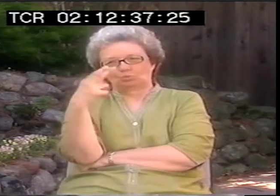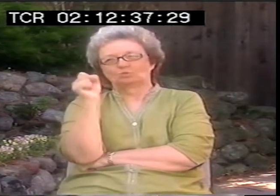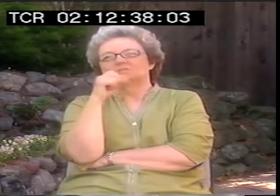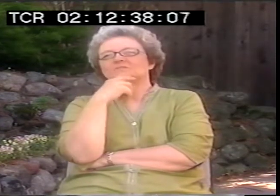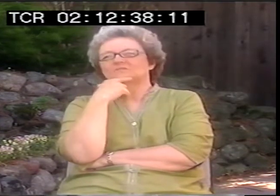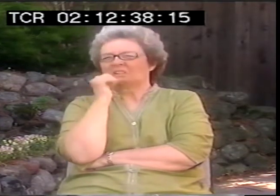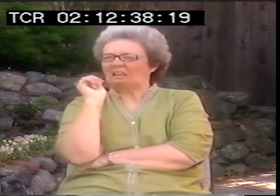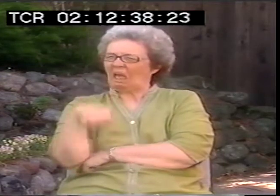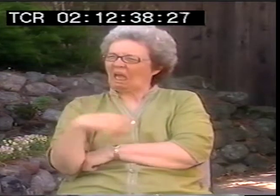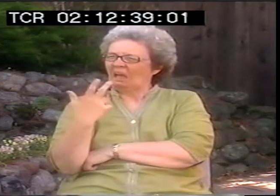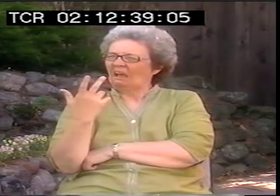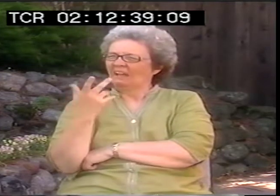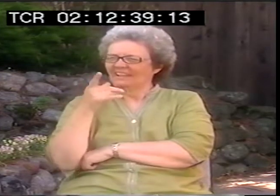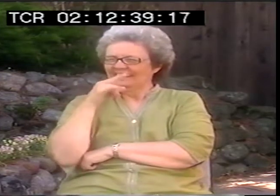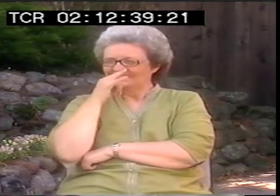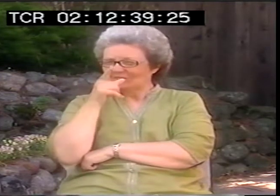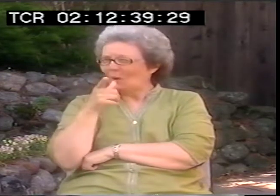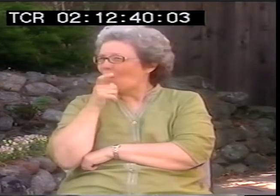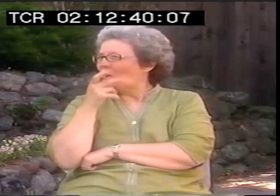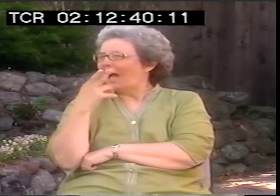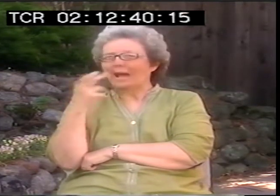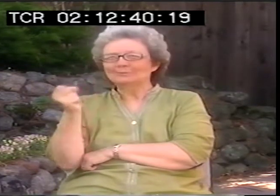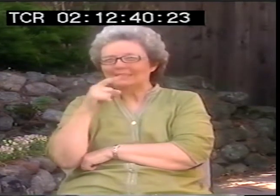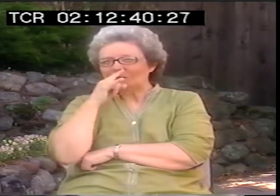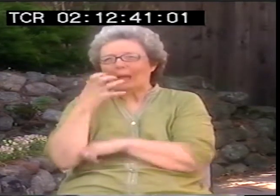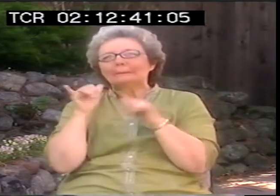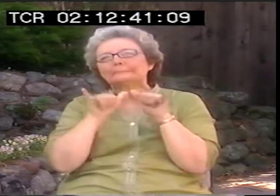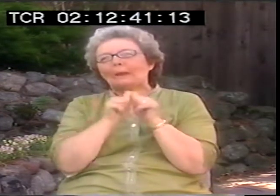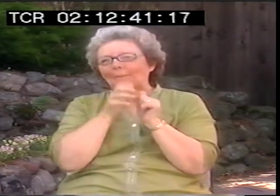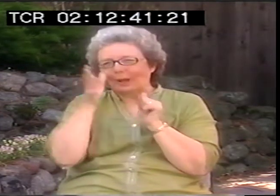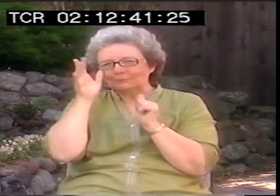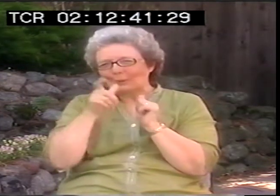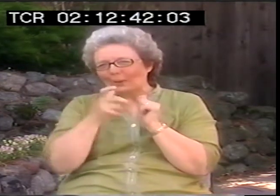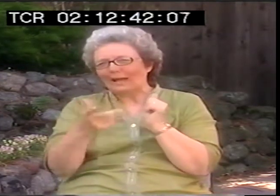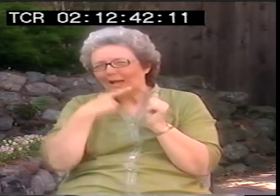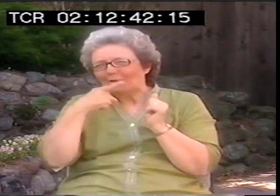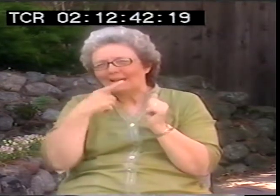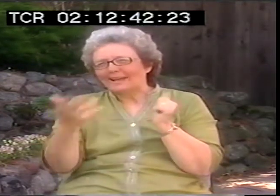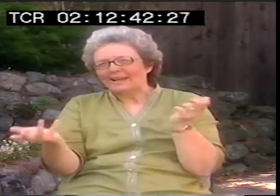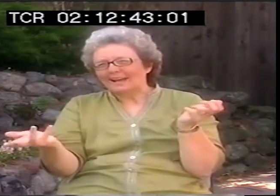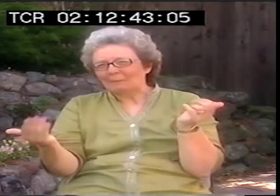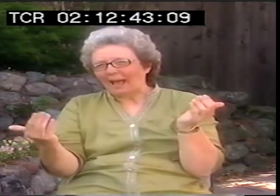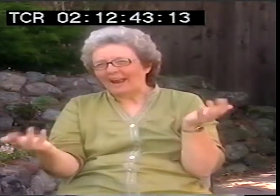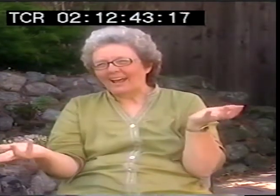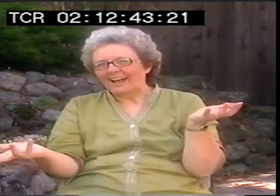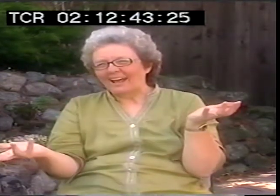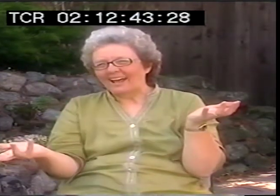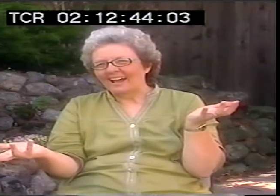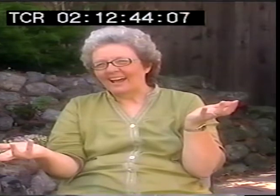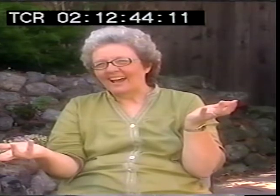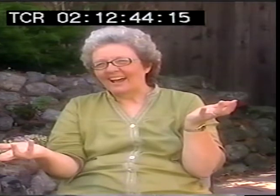No, high school. Kids, you know high school kids, you know, come on, even hearing high school kids